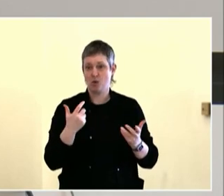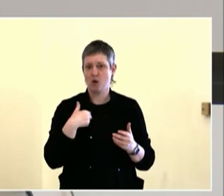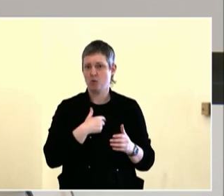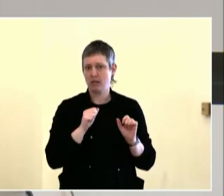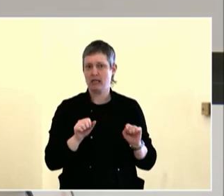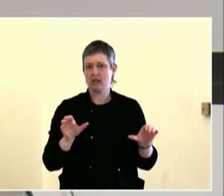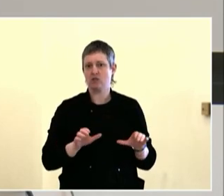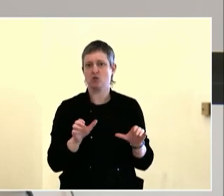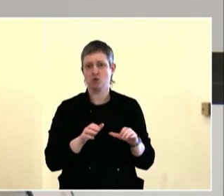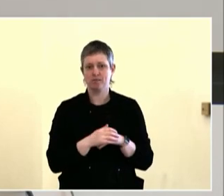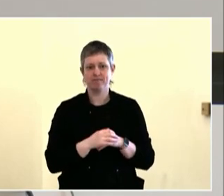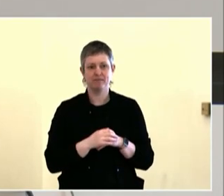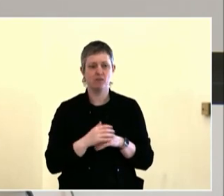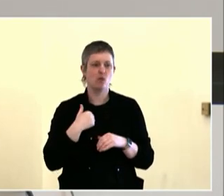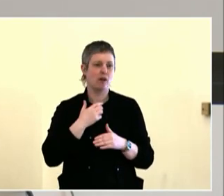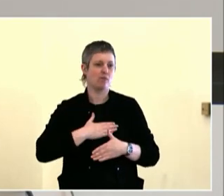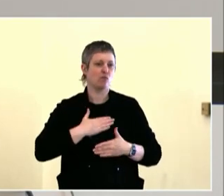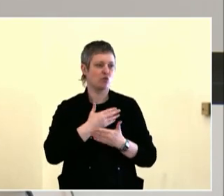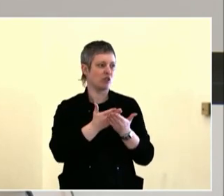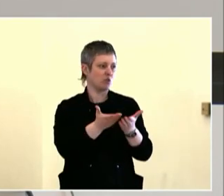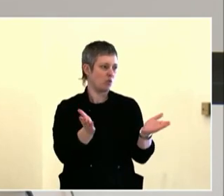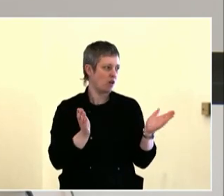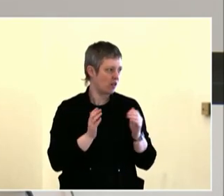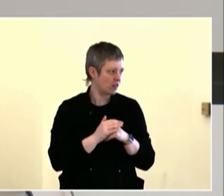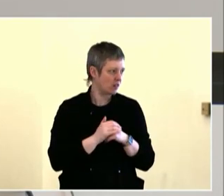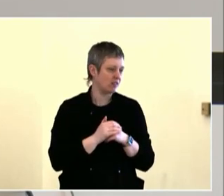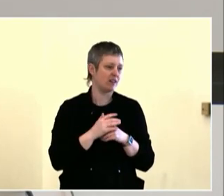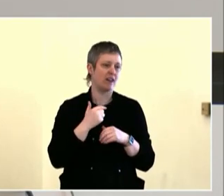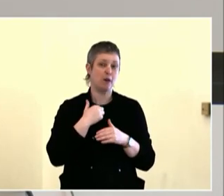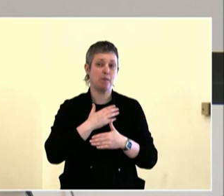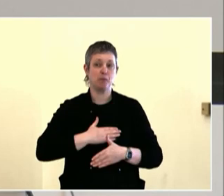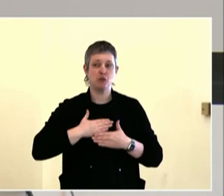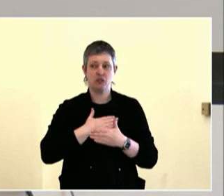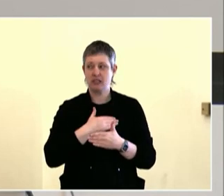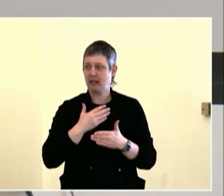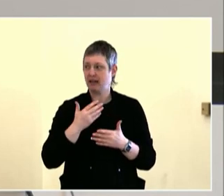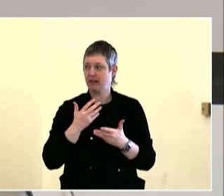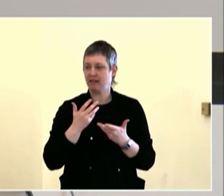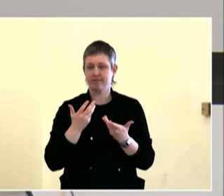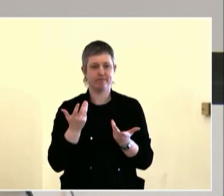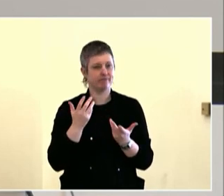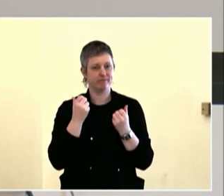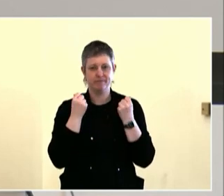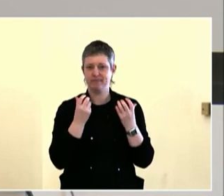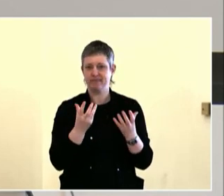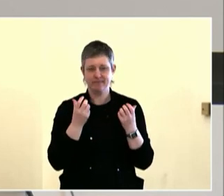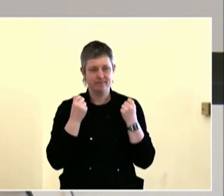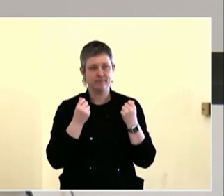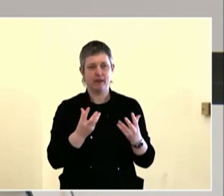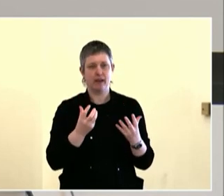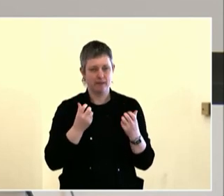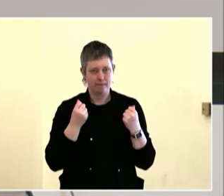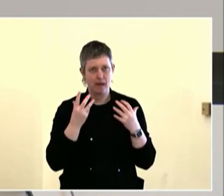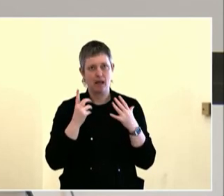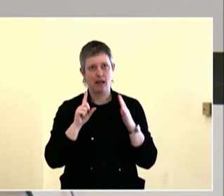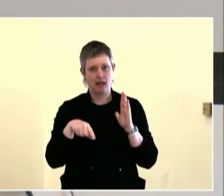can hear you. The only thing I'll add is that also what that -- what this represents down here at the bottom part is something that we